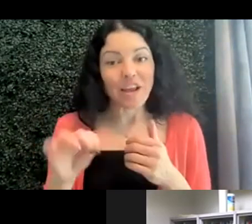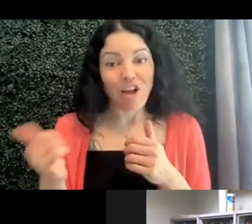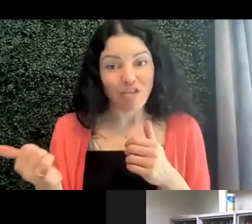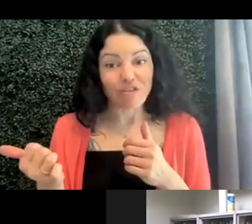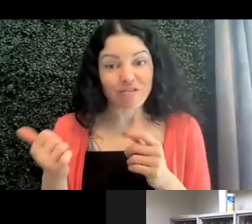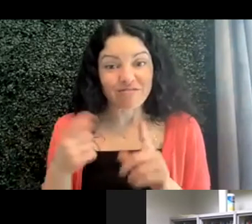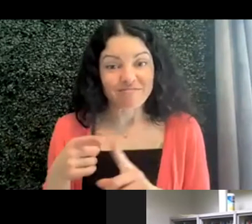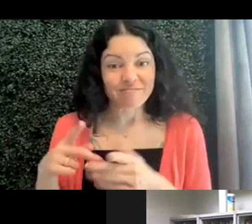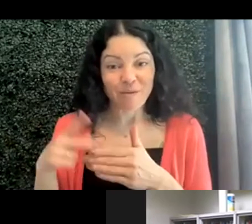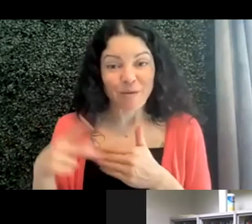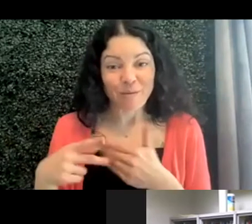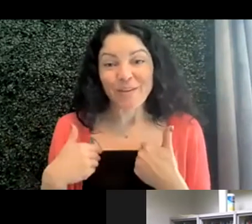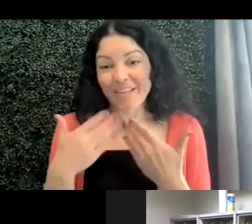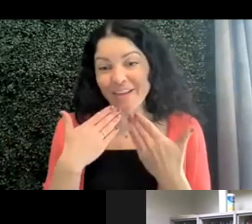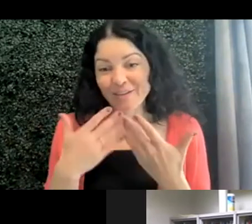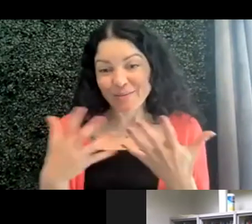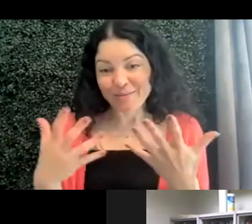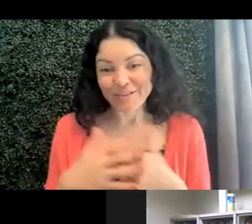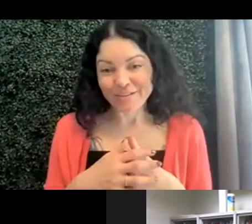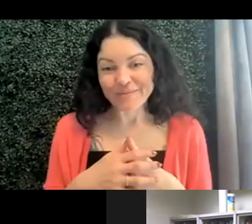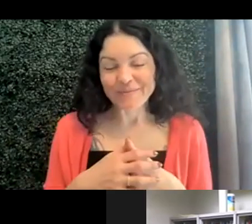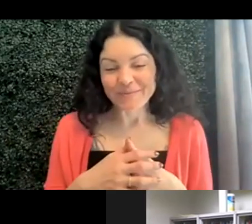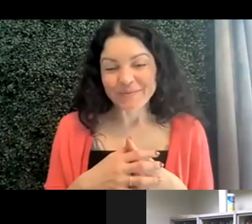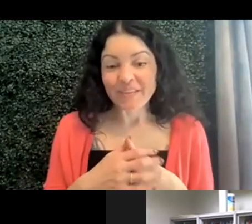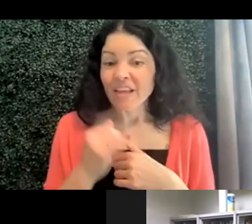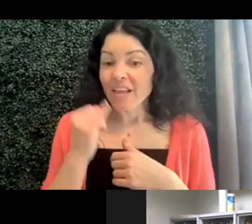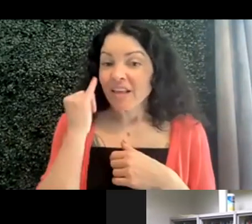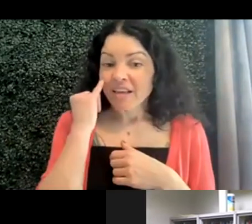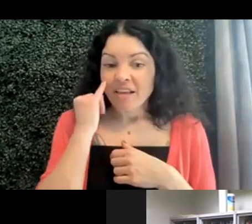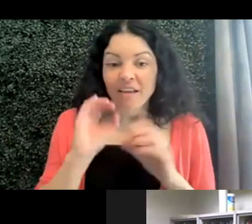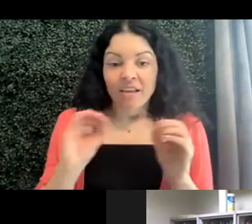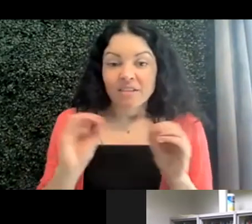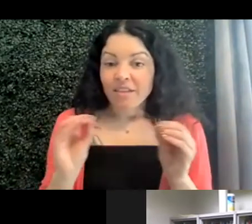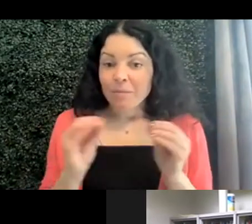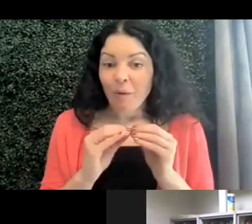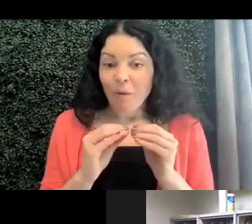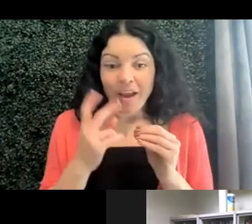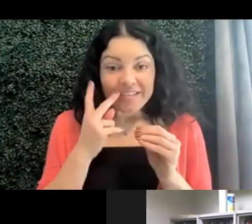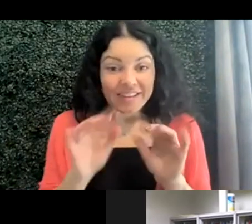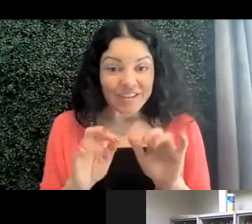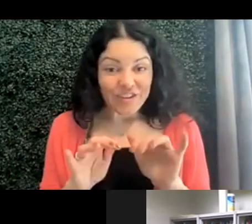So thank you all for that. If there is nothing else-- I see the chat moving.